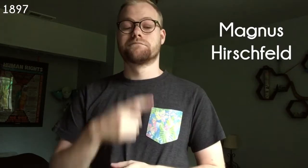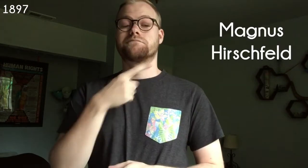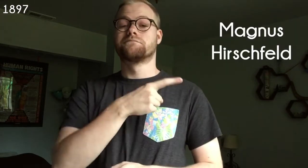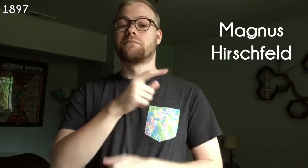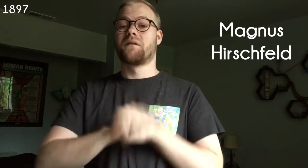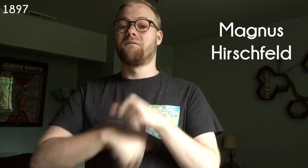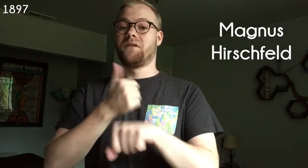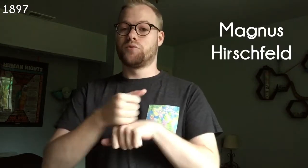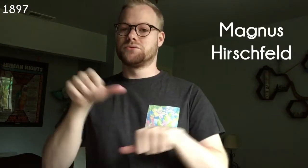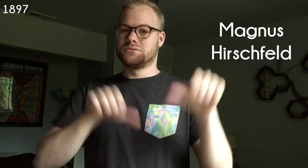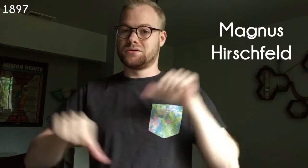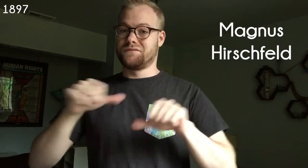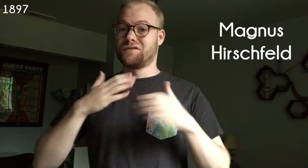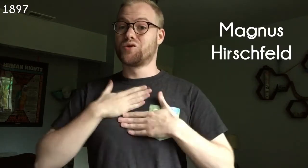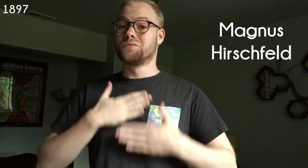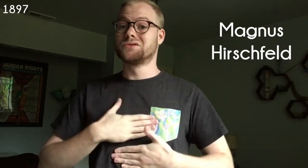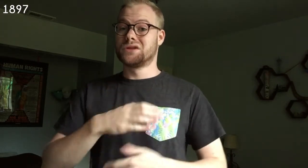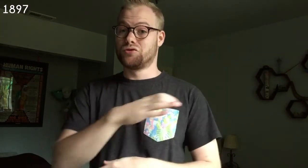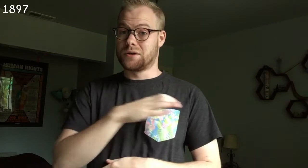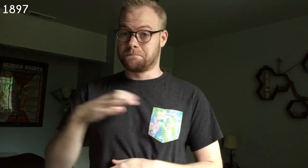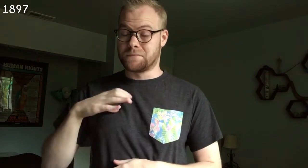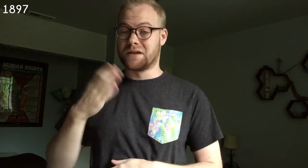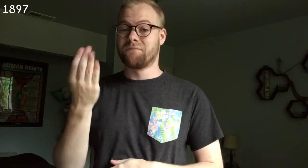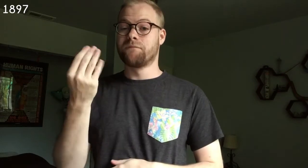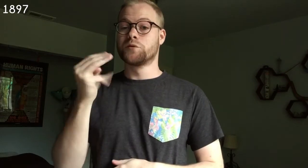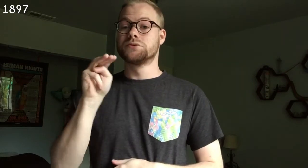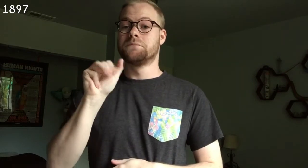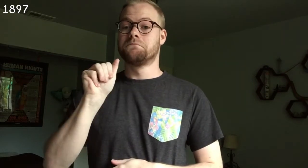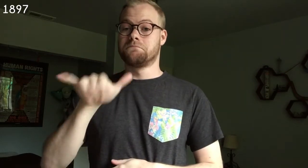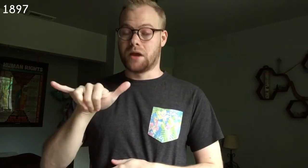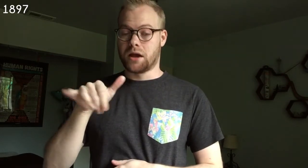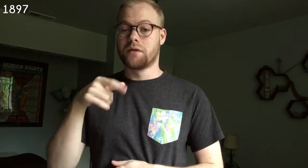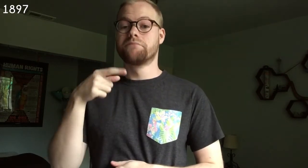1897 Magnus Hirschfeld founds the Scientific Humanitarian Committee on 14 May